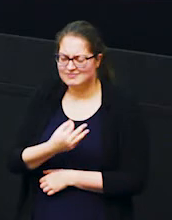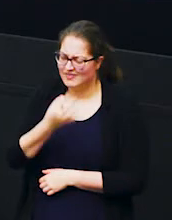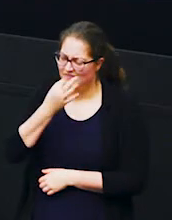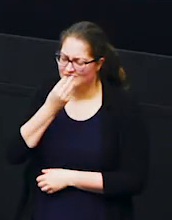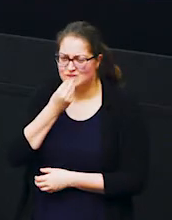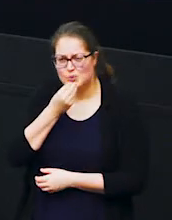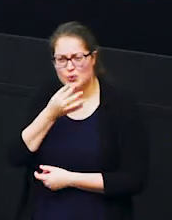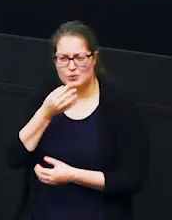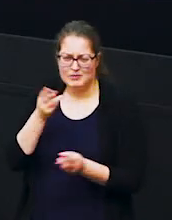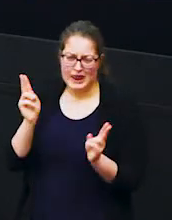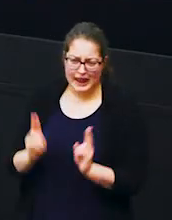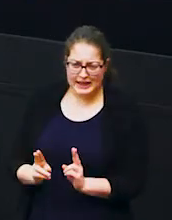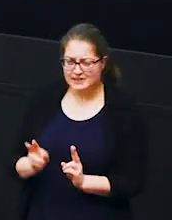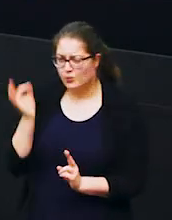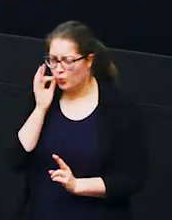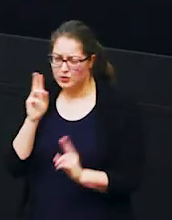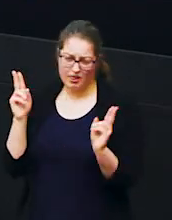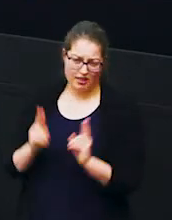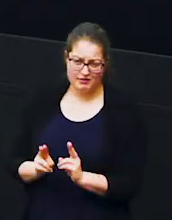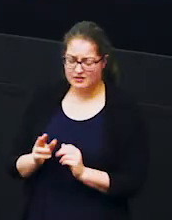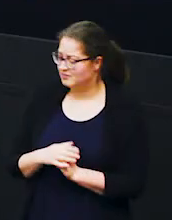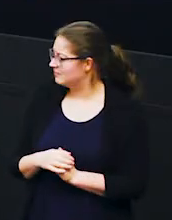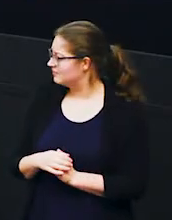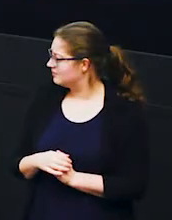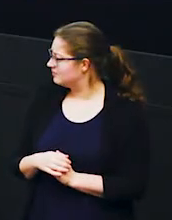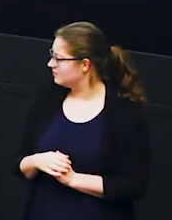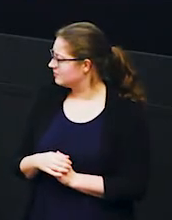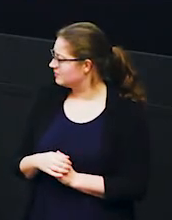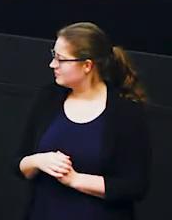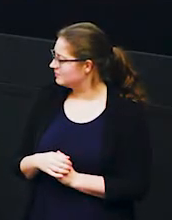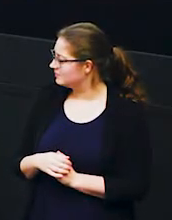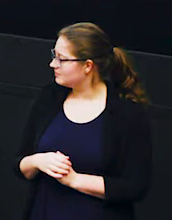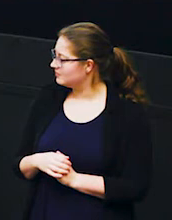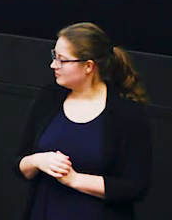elephants there's less water around for elephants and this is something we we've spent time studying